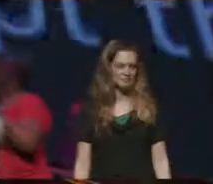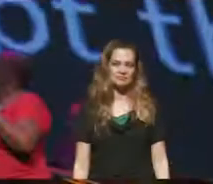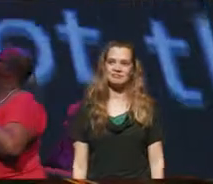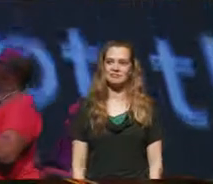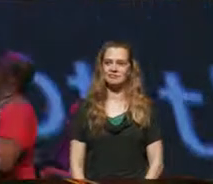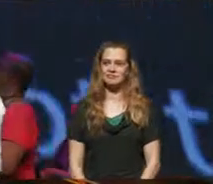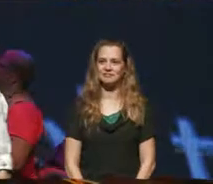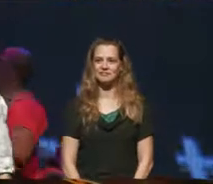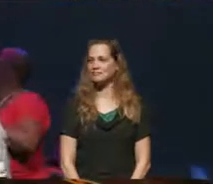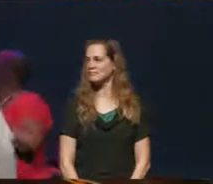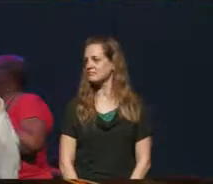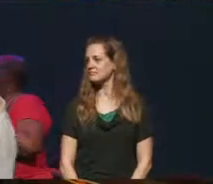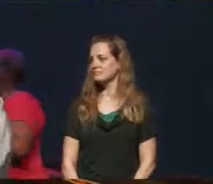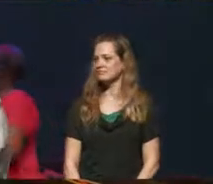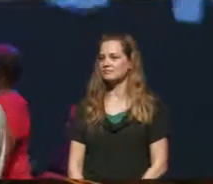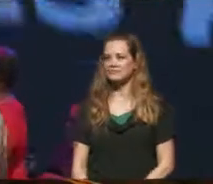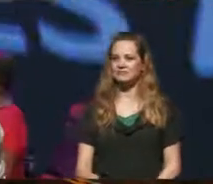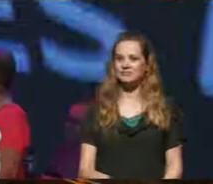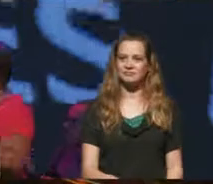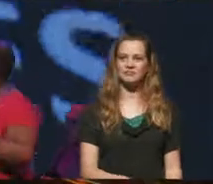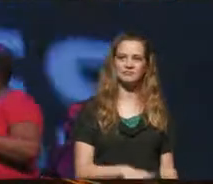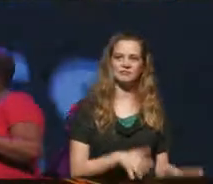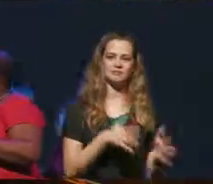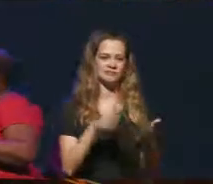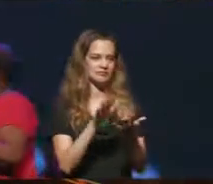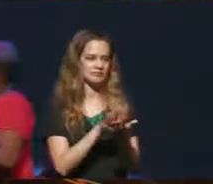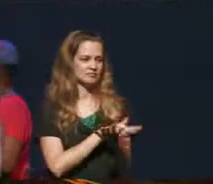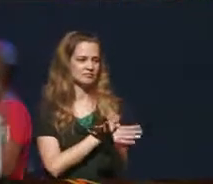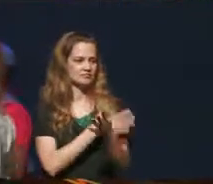Rose puts down the mic. In the conversation circle Justin, Syrus